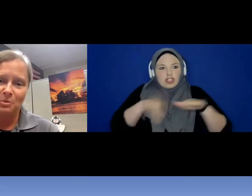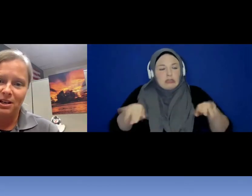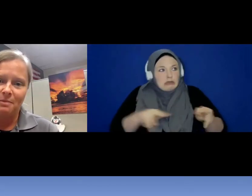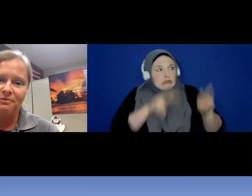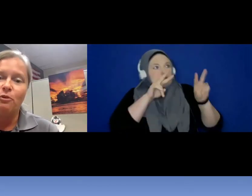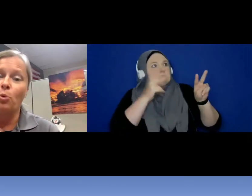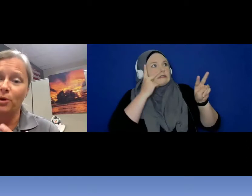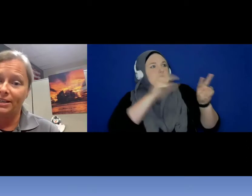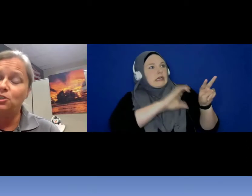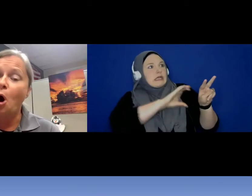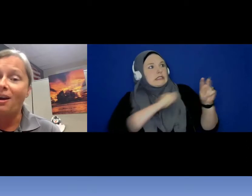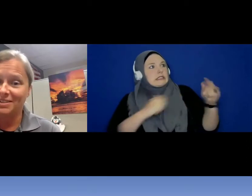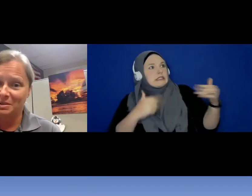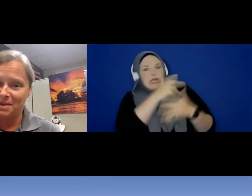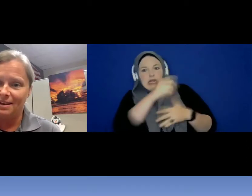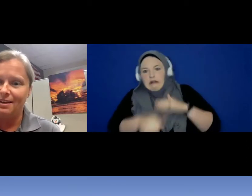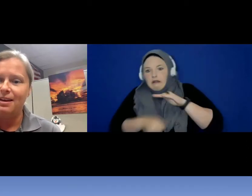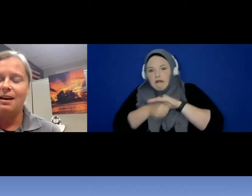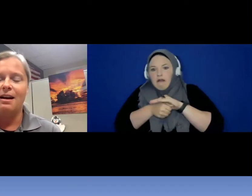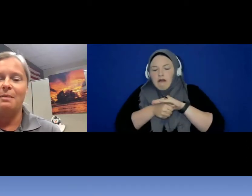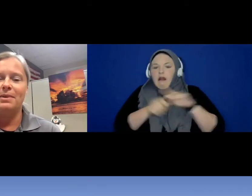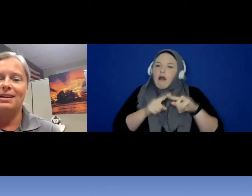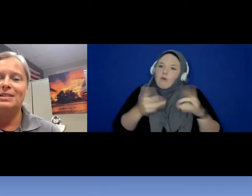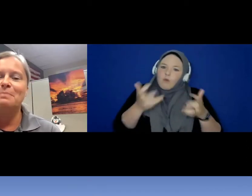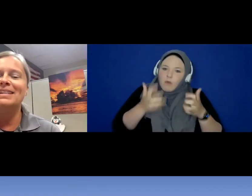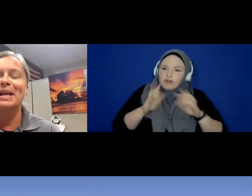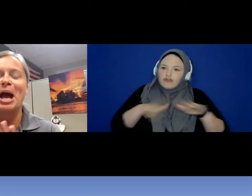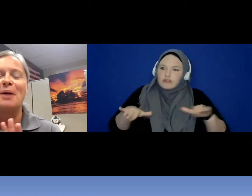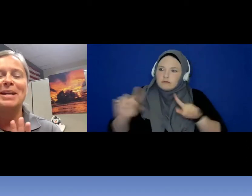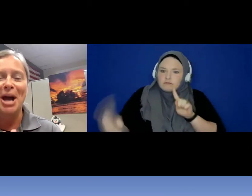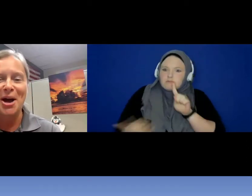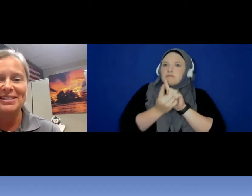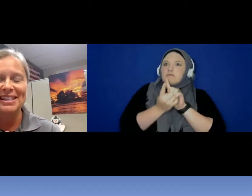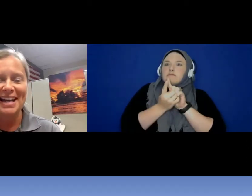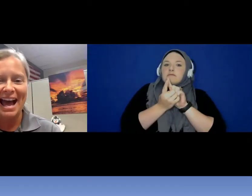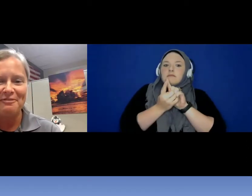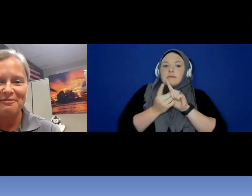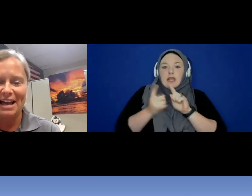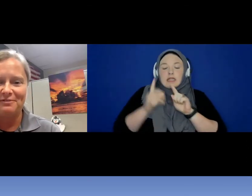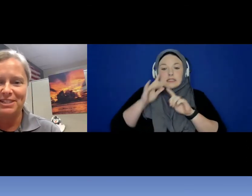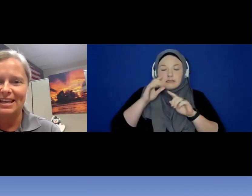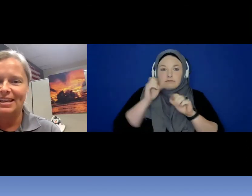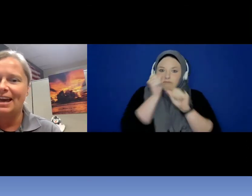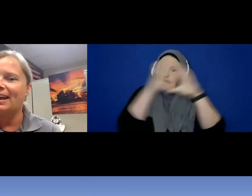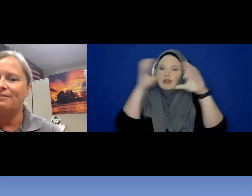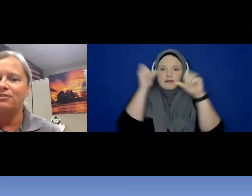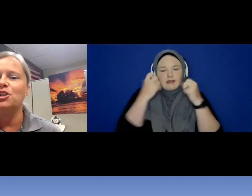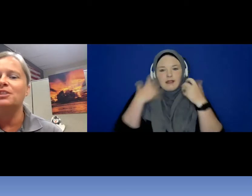would come forward and talk to me. It's amazing how many hugs and high fives I get after